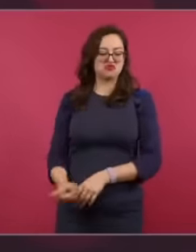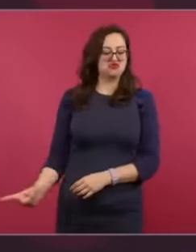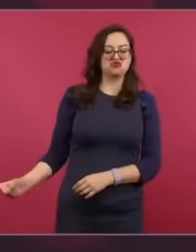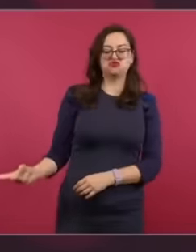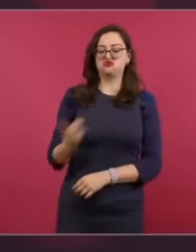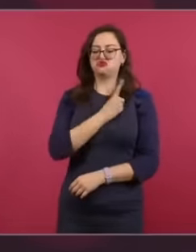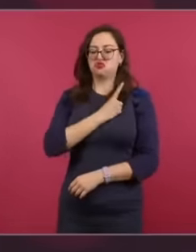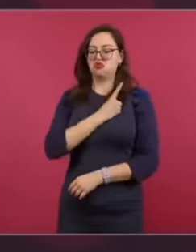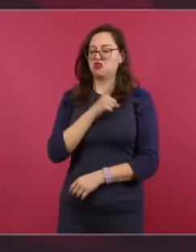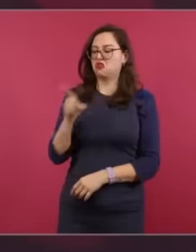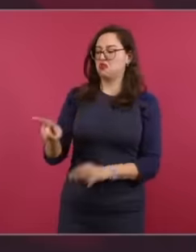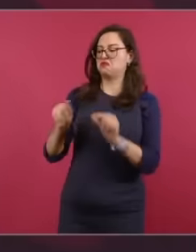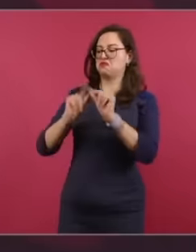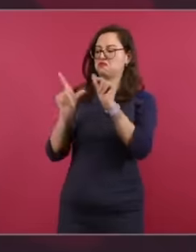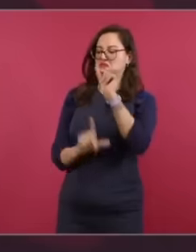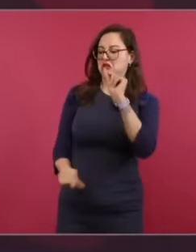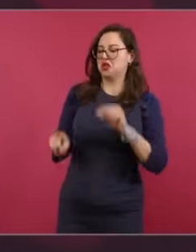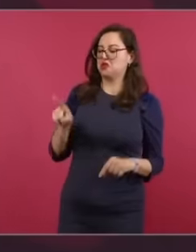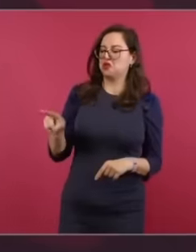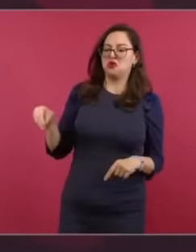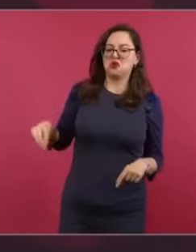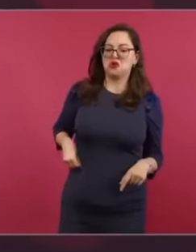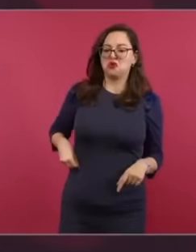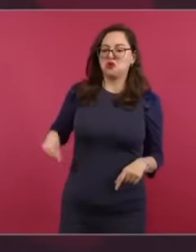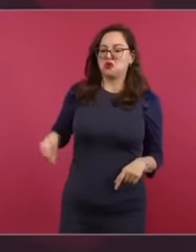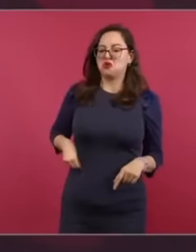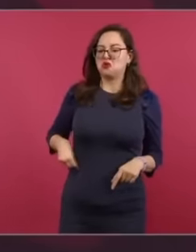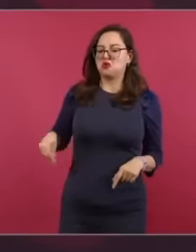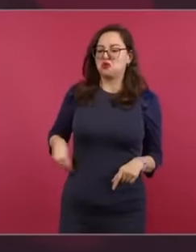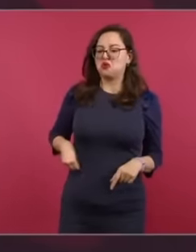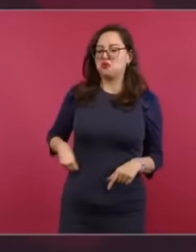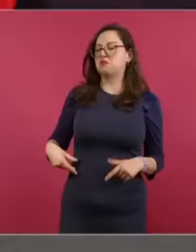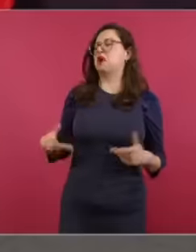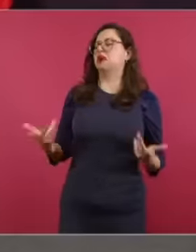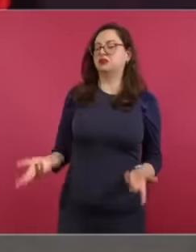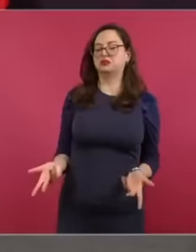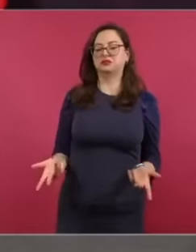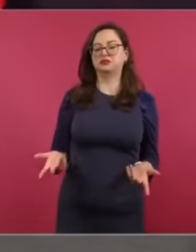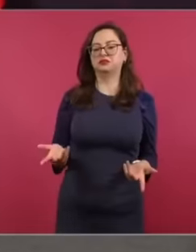He didn't take the blame for the fact that companies from the United States were coming here and they